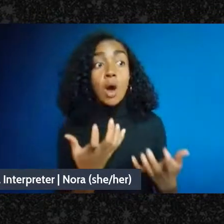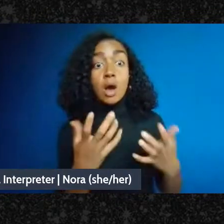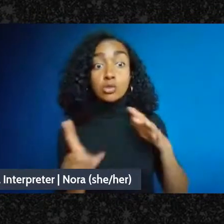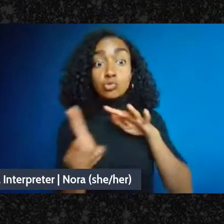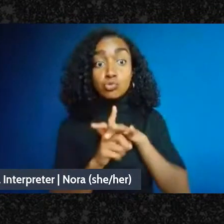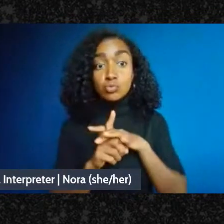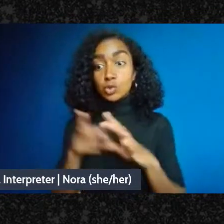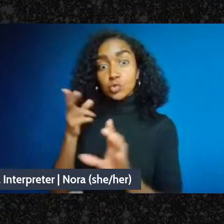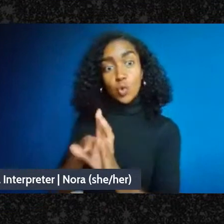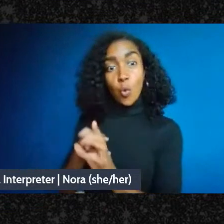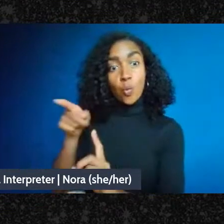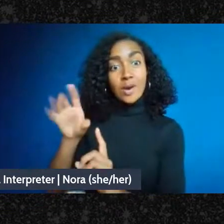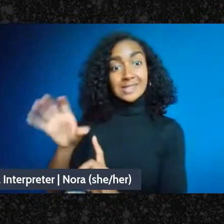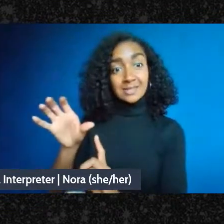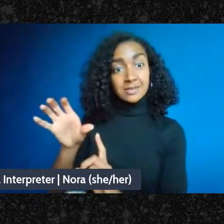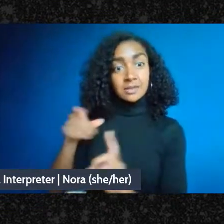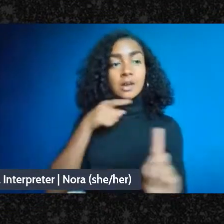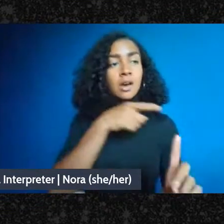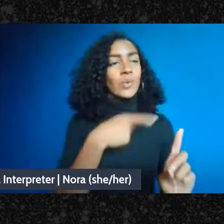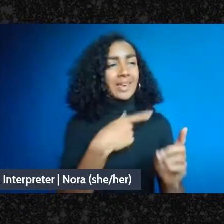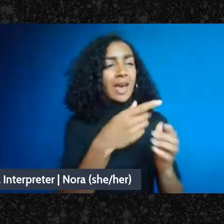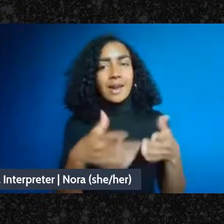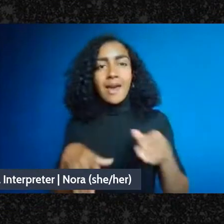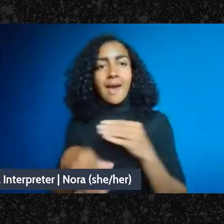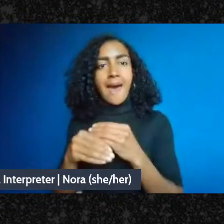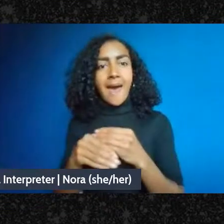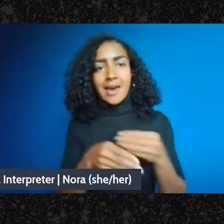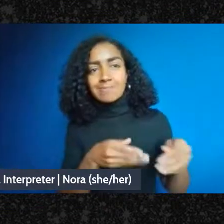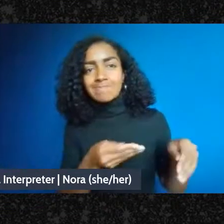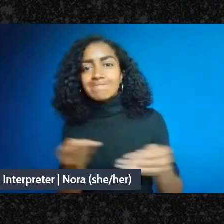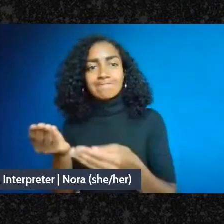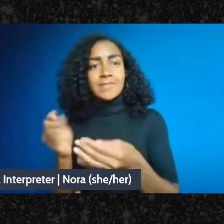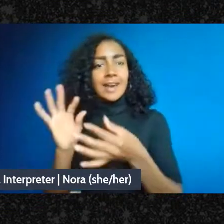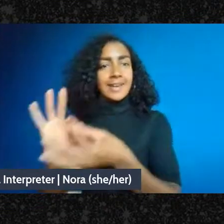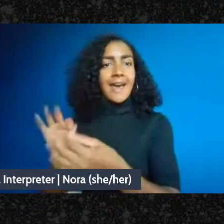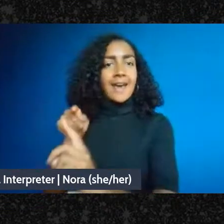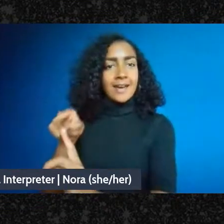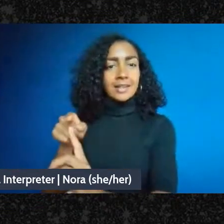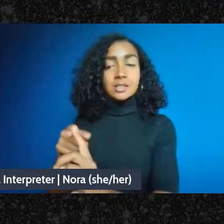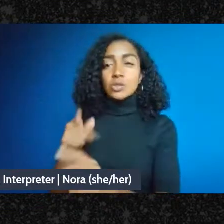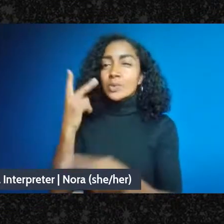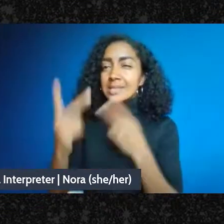the resources that are already there about these questions, and also have further conversations